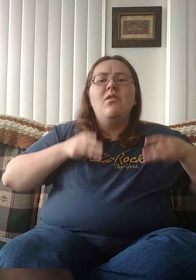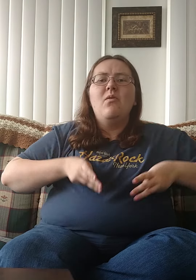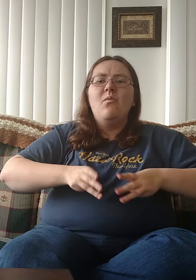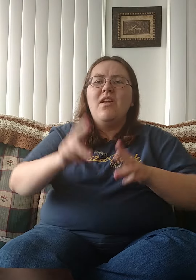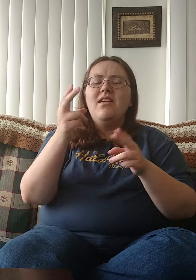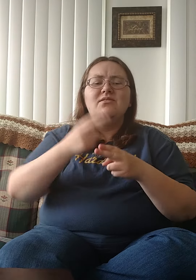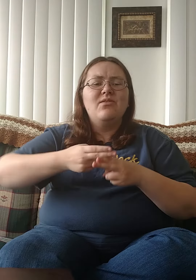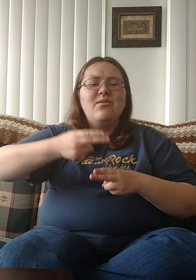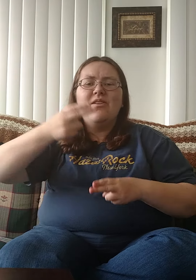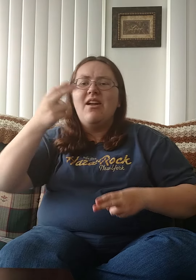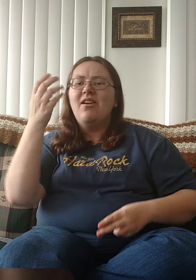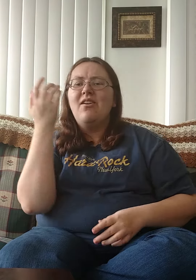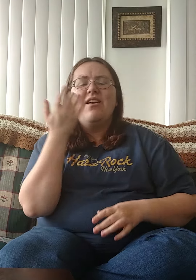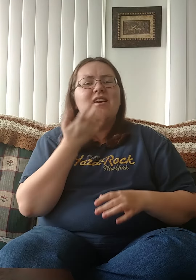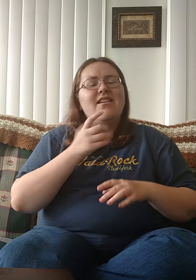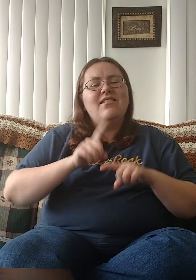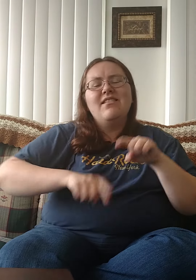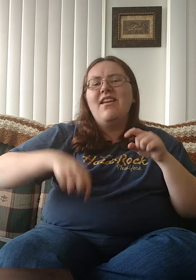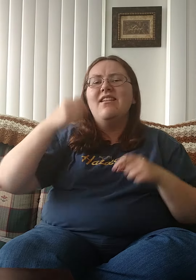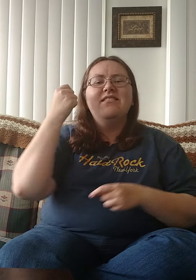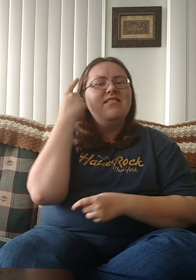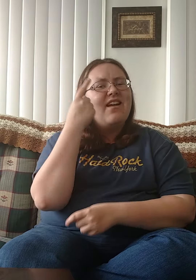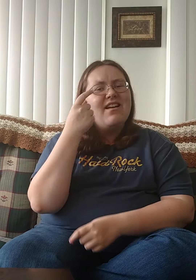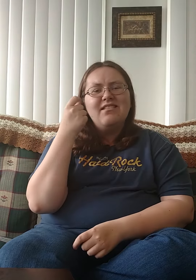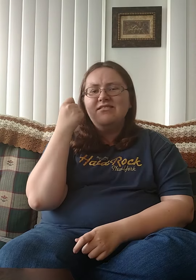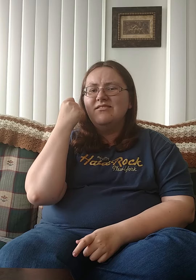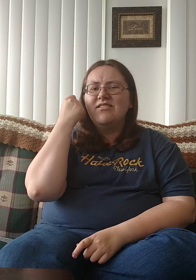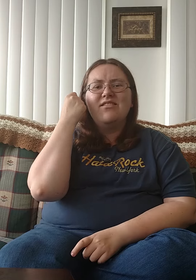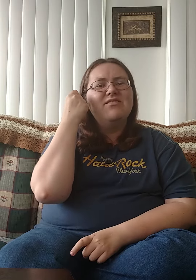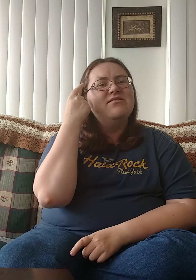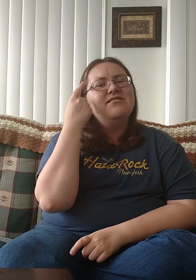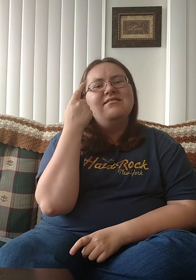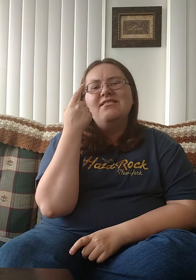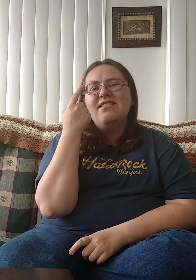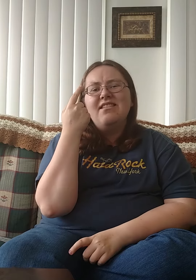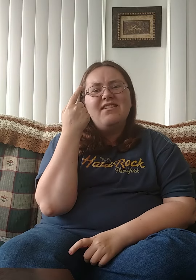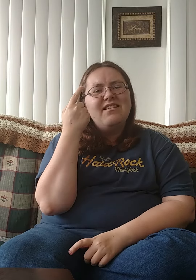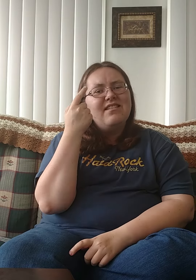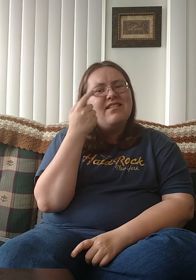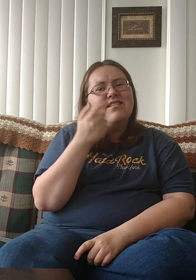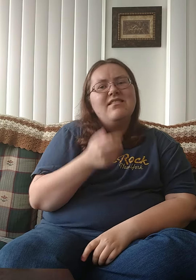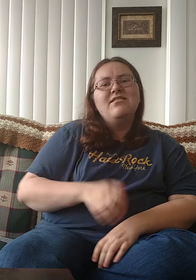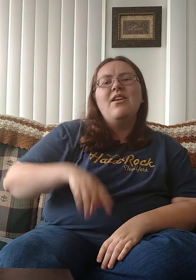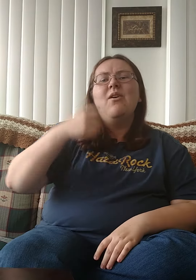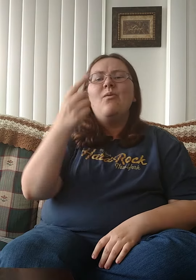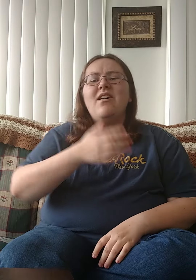Your ways are higher I can't understand